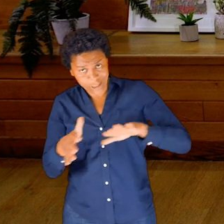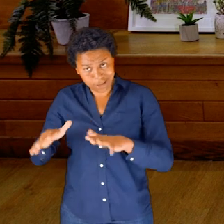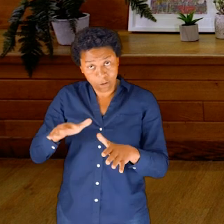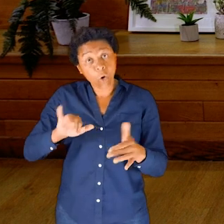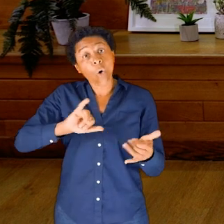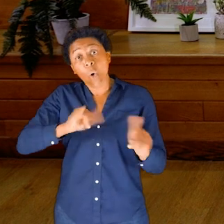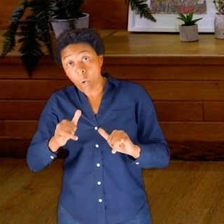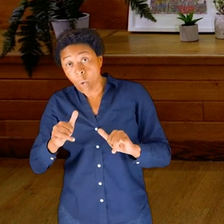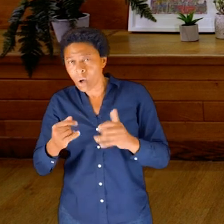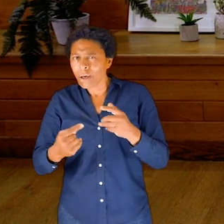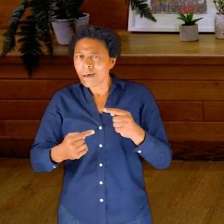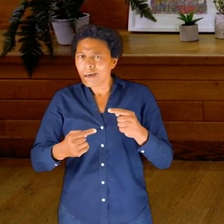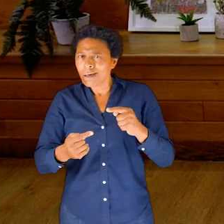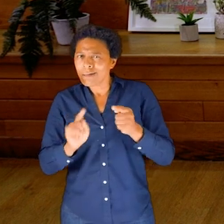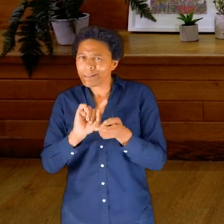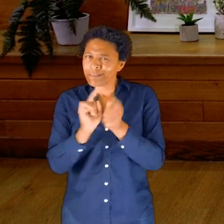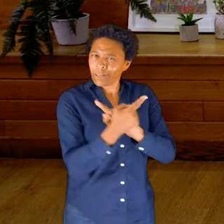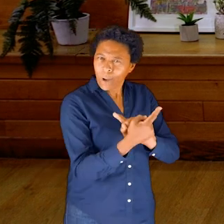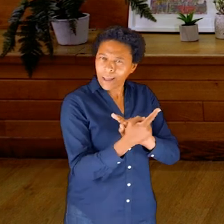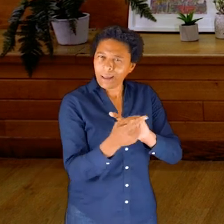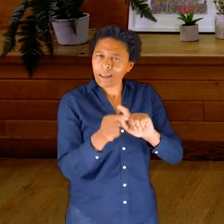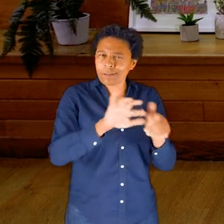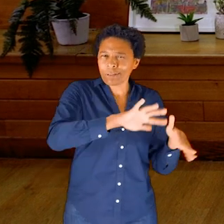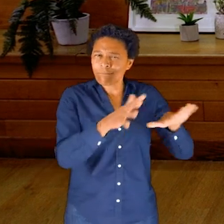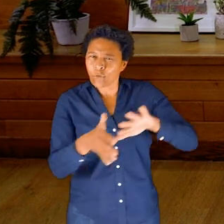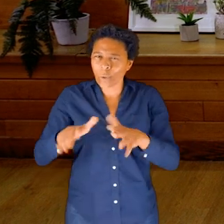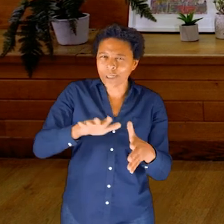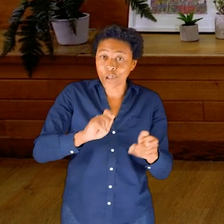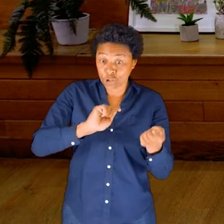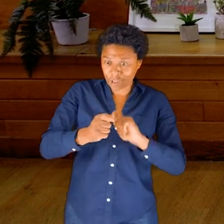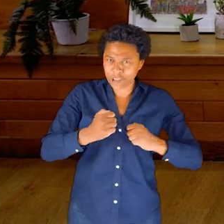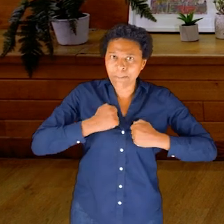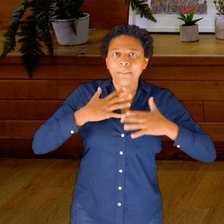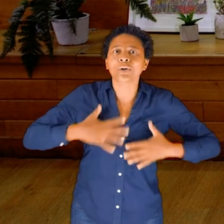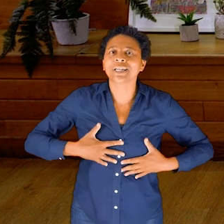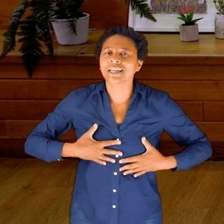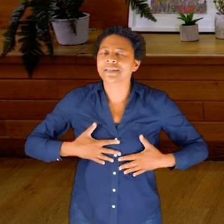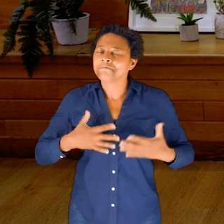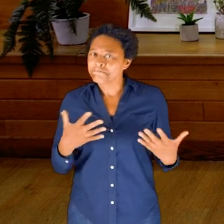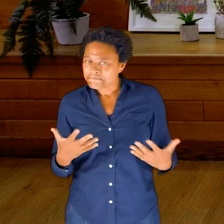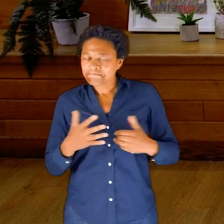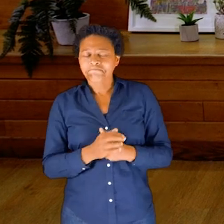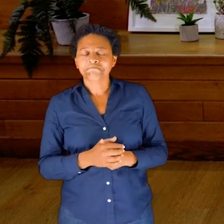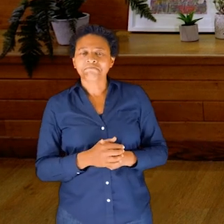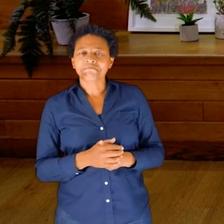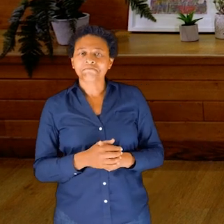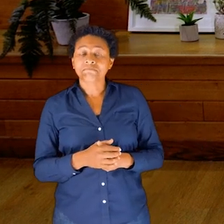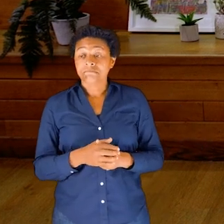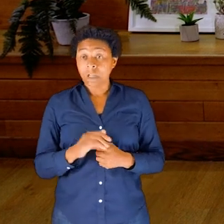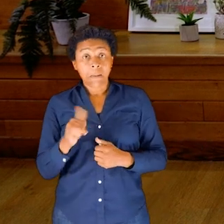You can be really mobile in your space. If it’s available, come down to the floor, come to lying.